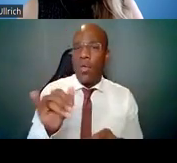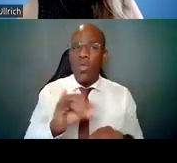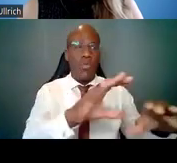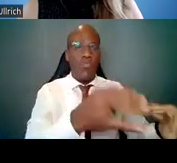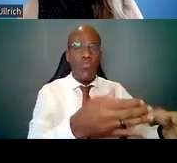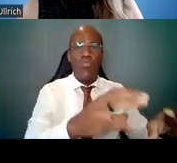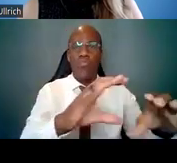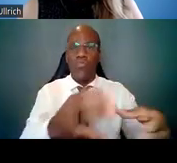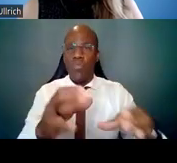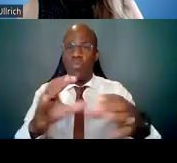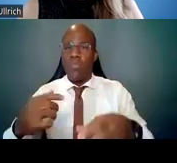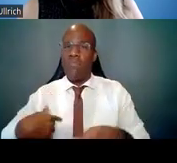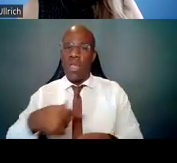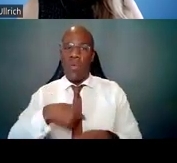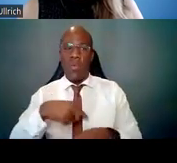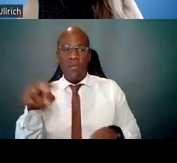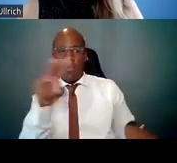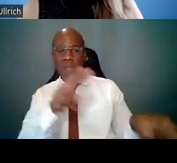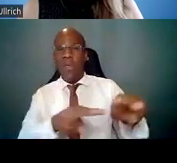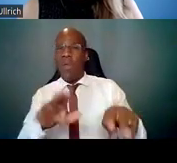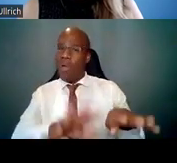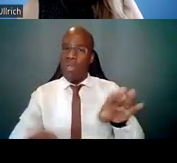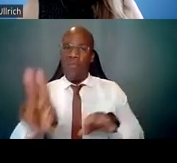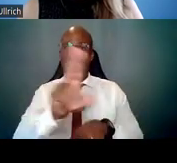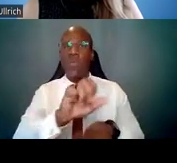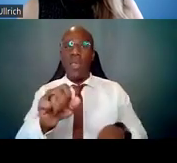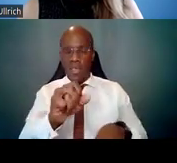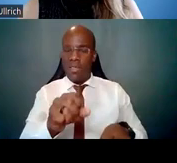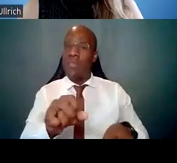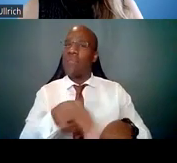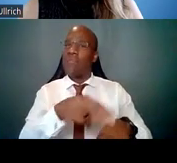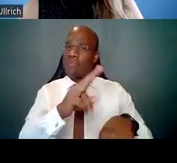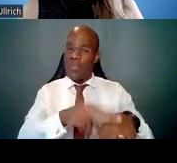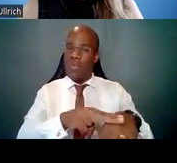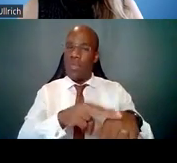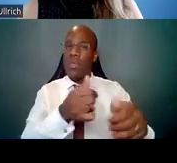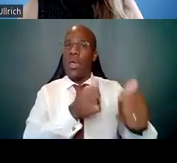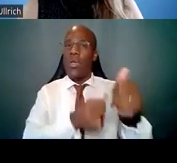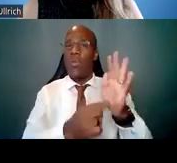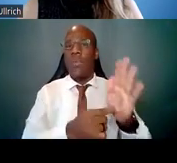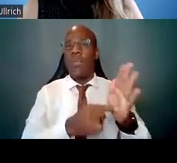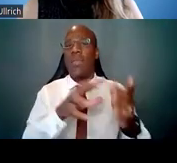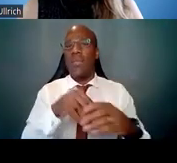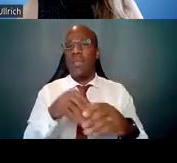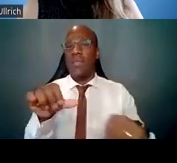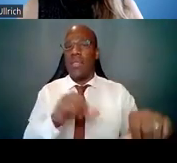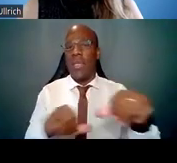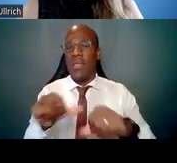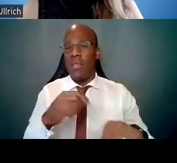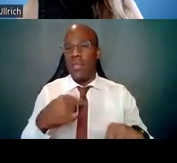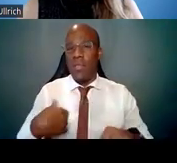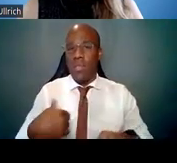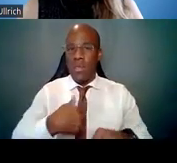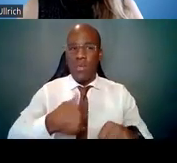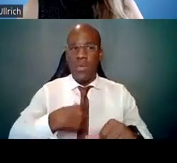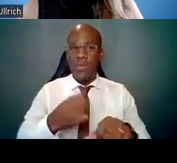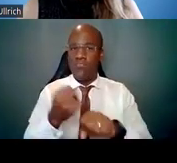as nationally underrepresented in science, based on a rigorous labor market analysis.